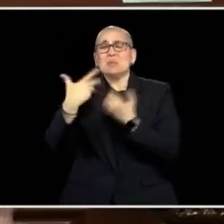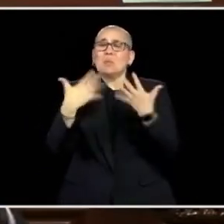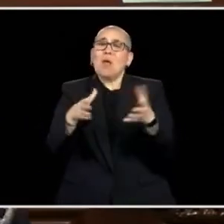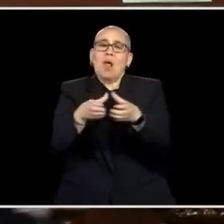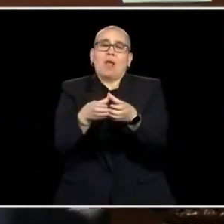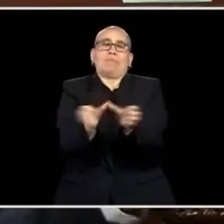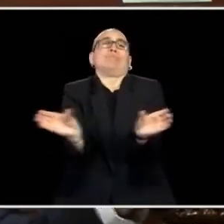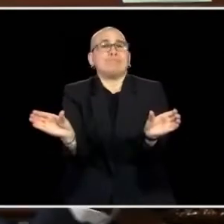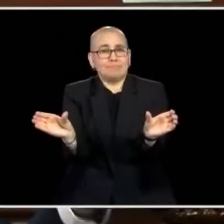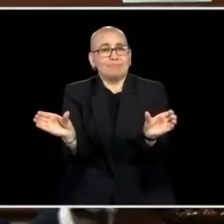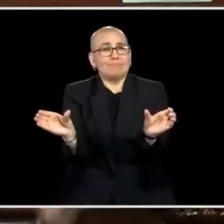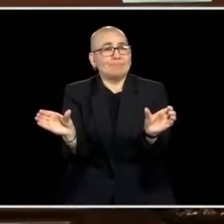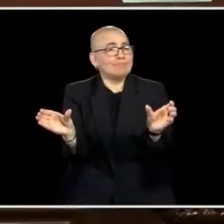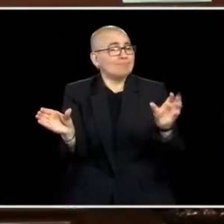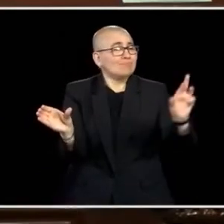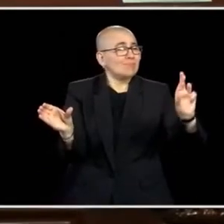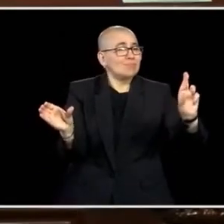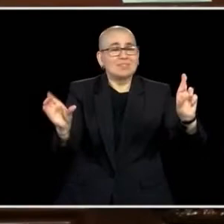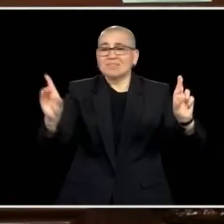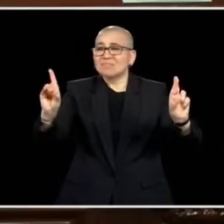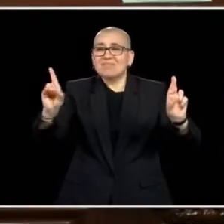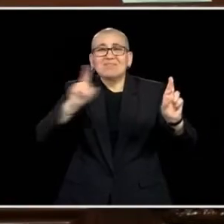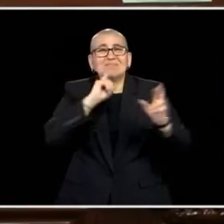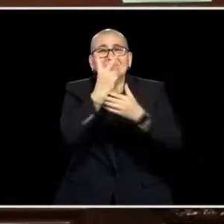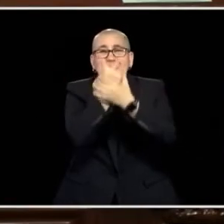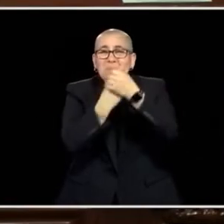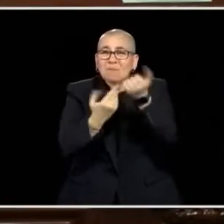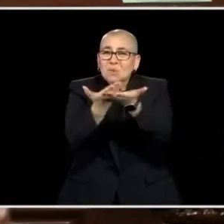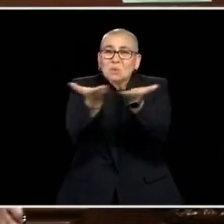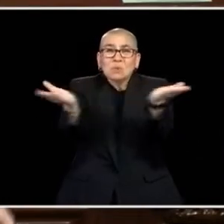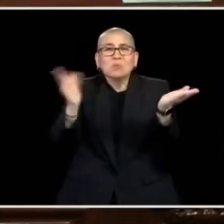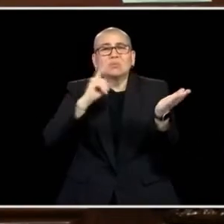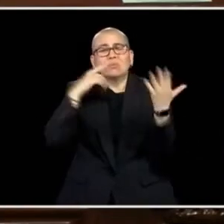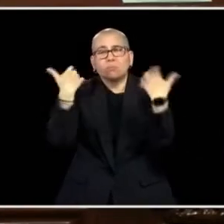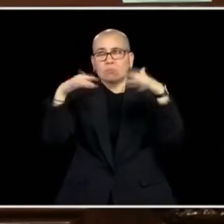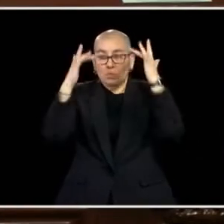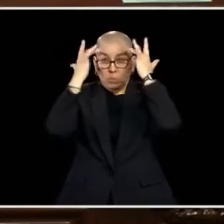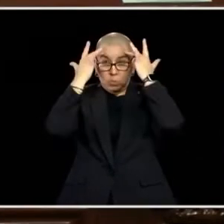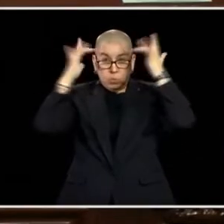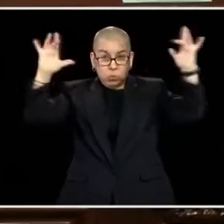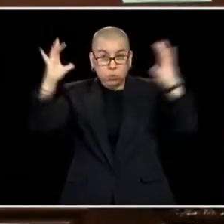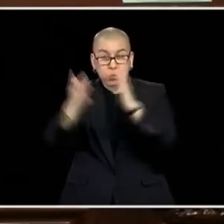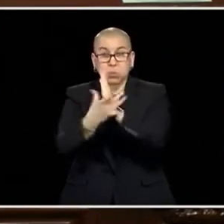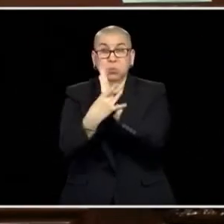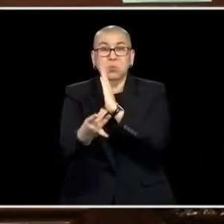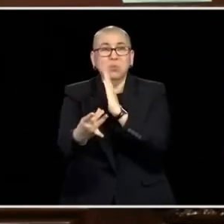HE HAVE IN THIS ROOM, THERE IS A WIDE VARIETY OF SOLUTIONS THAT CAN BE IMPLEMENTED TO SOLVING THAT PROBLEM.